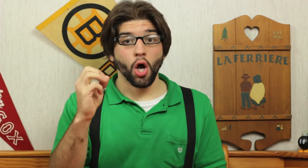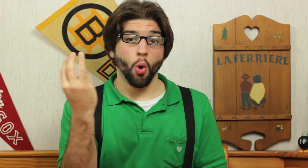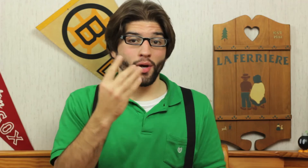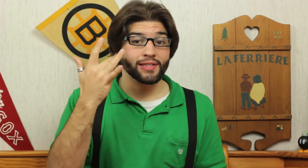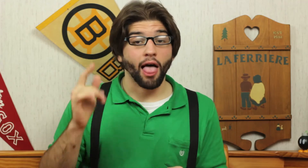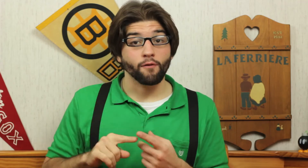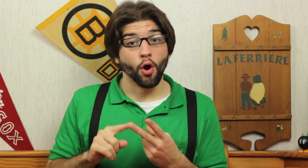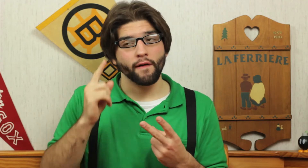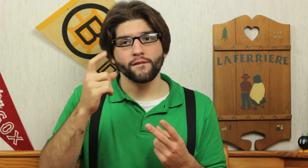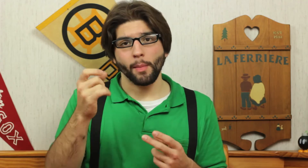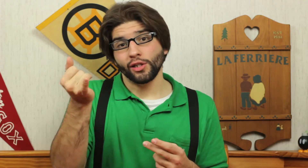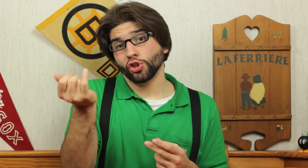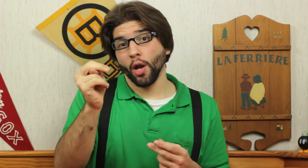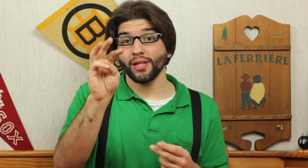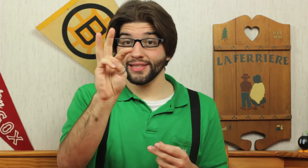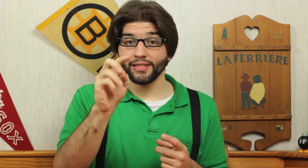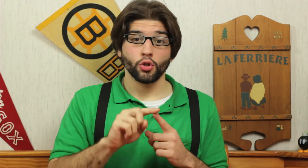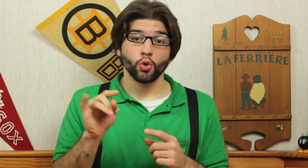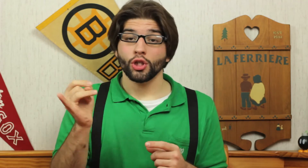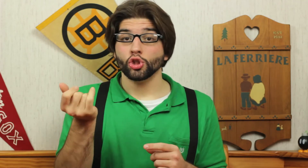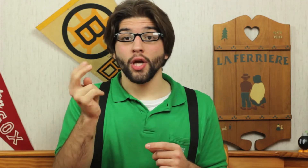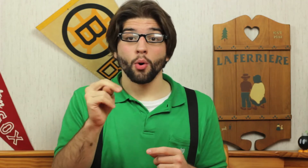west in California from January 6th to January 13th.